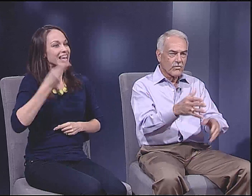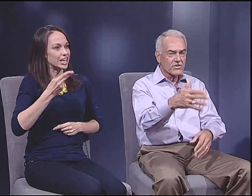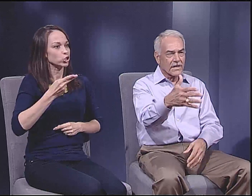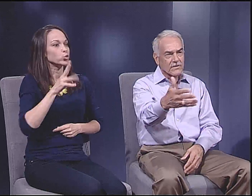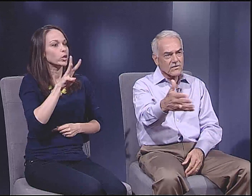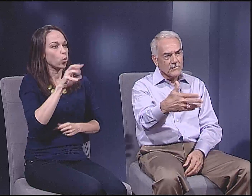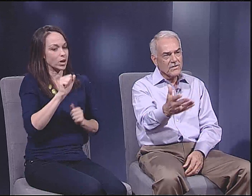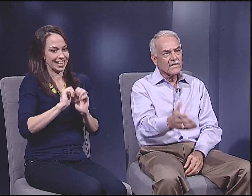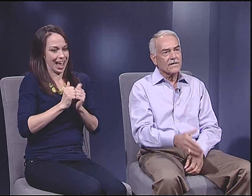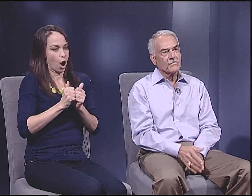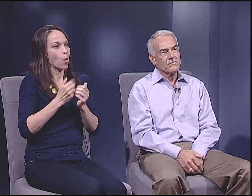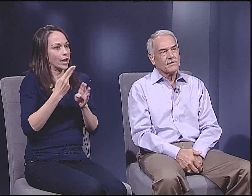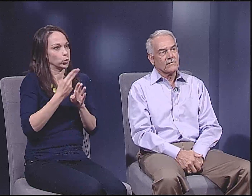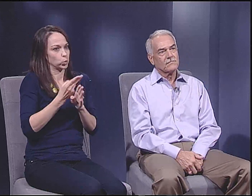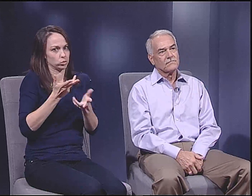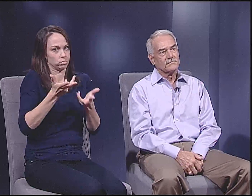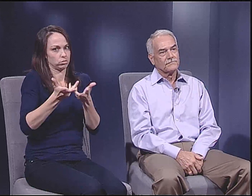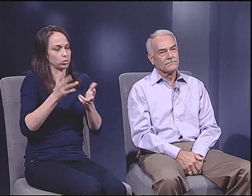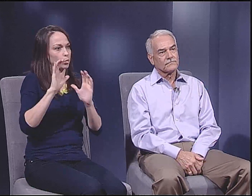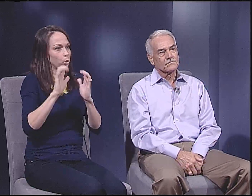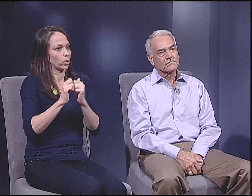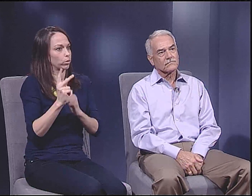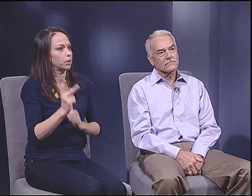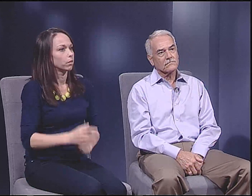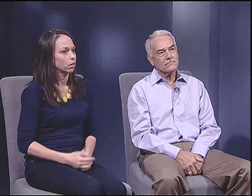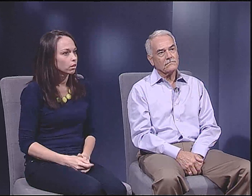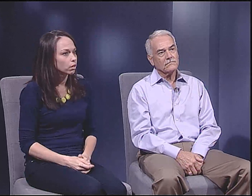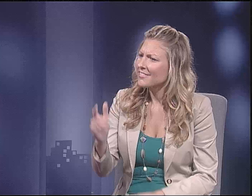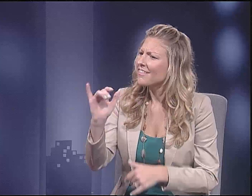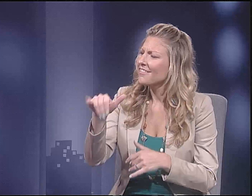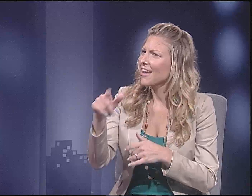History was the medium by which I could communicate with people.